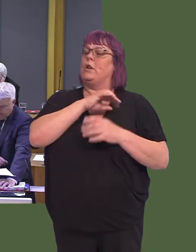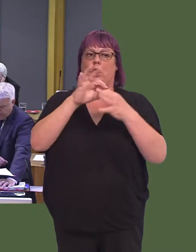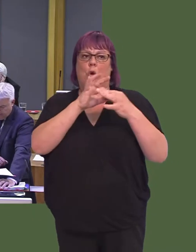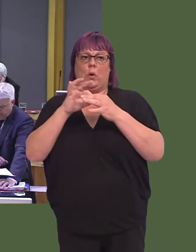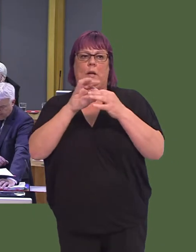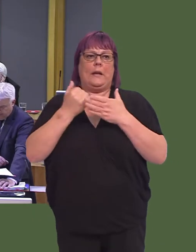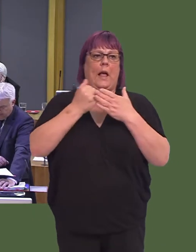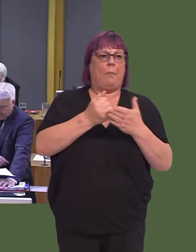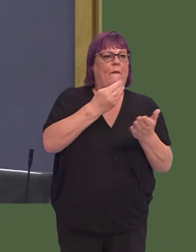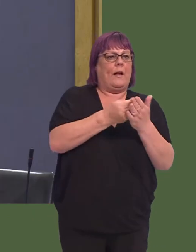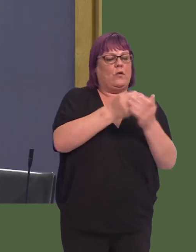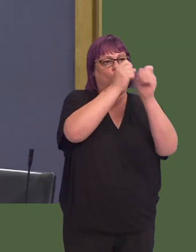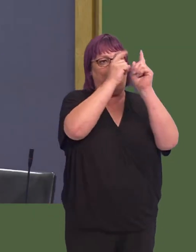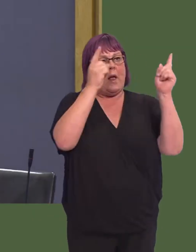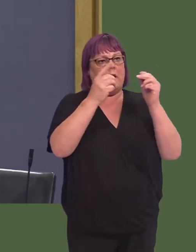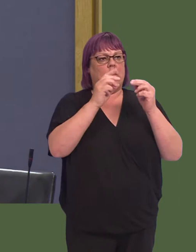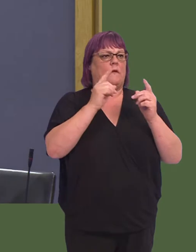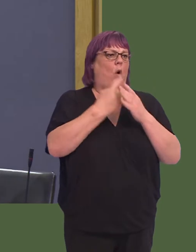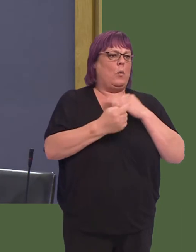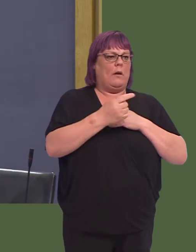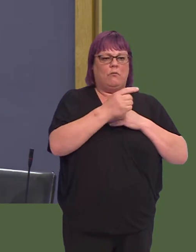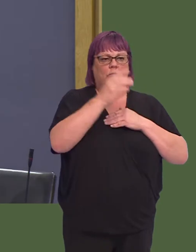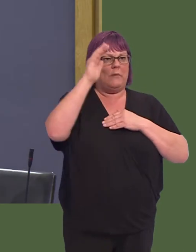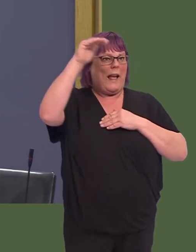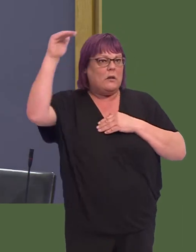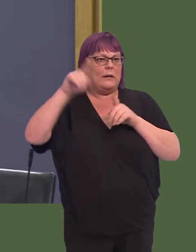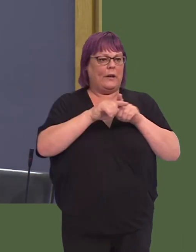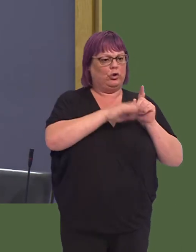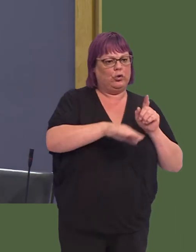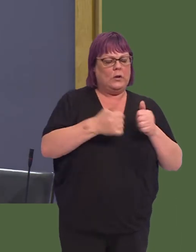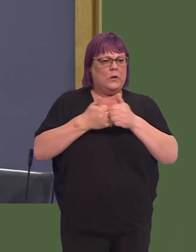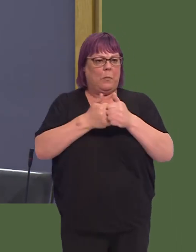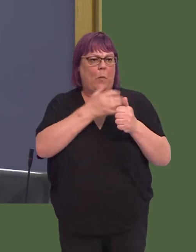Wales deliver financial awareness education for adults and children, they support people